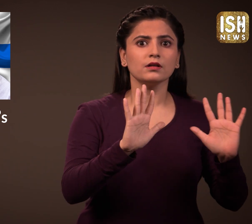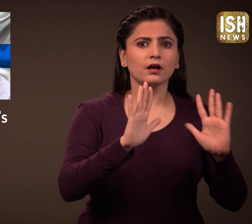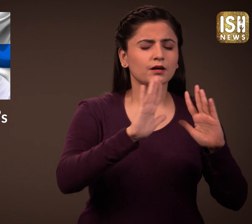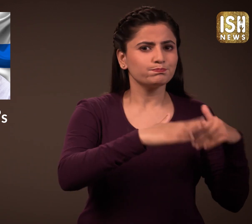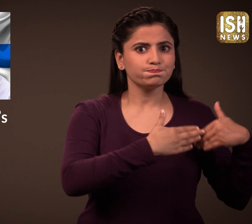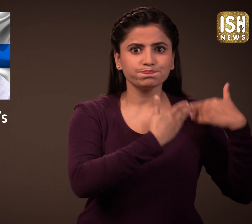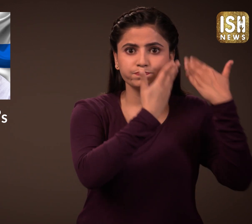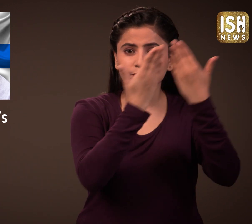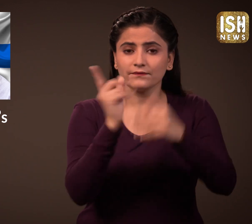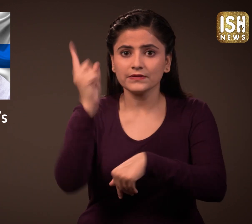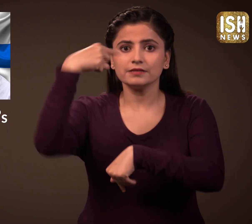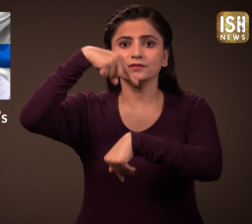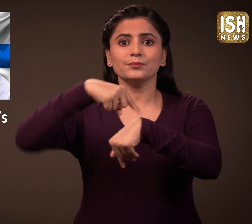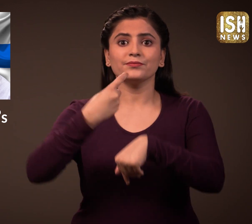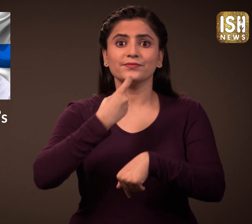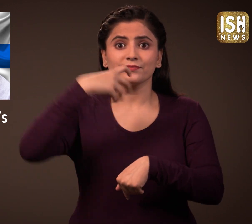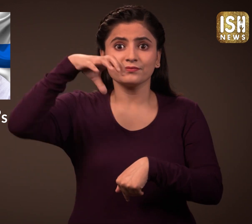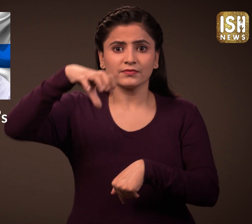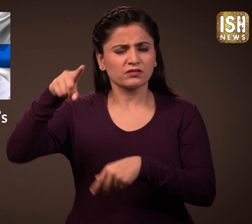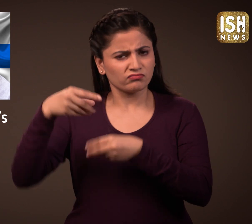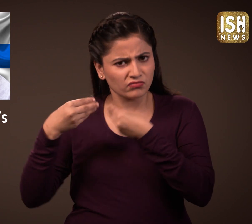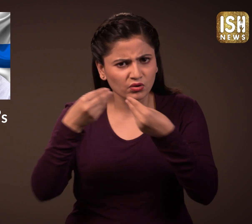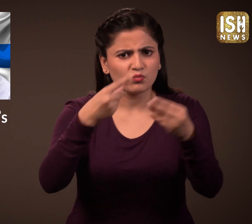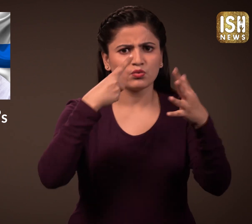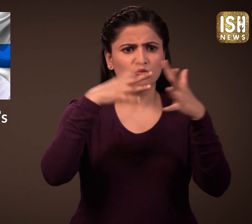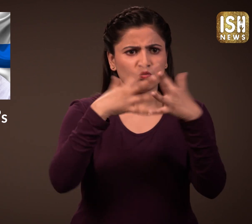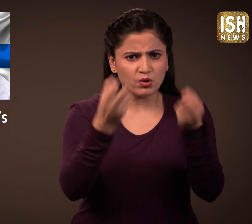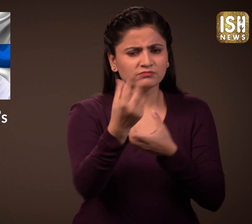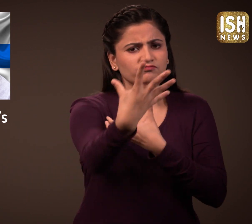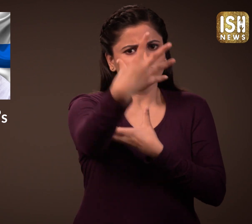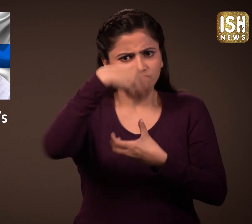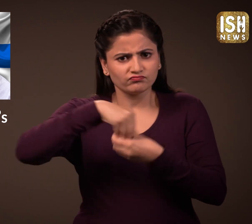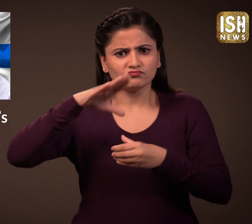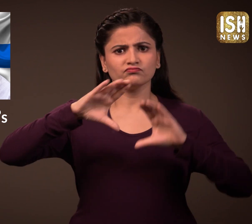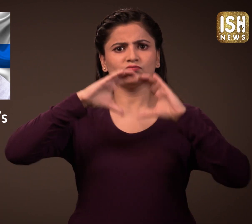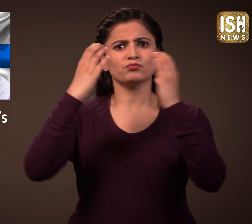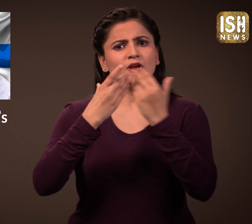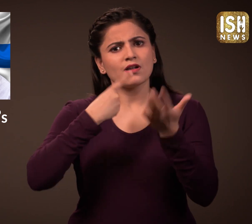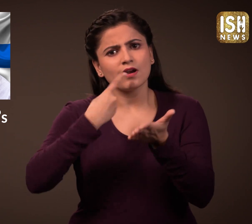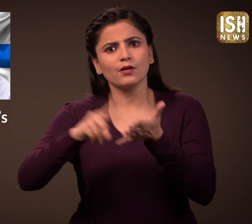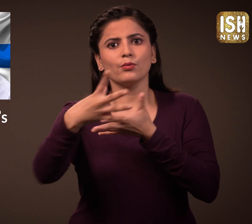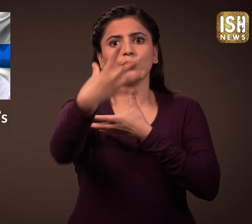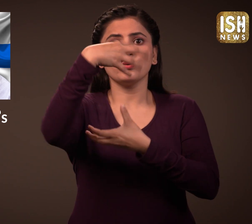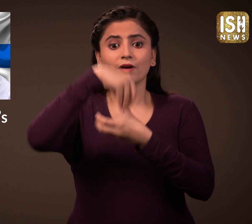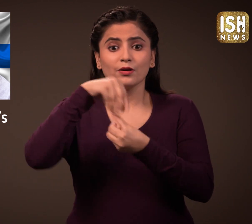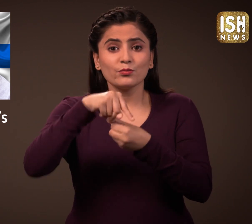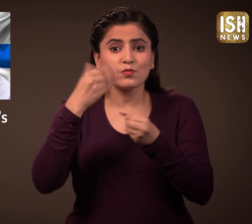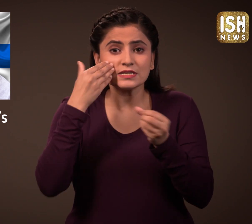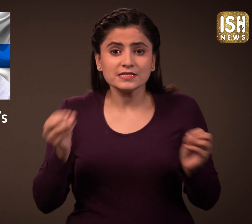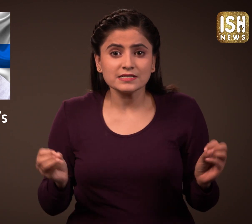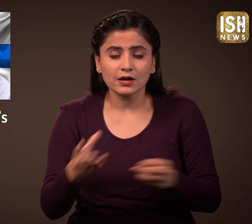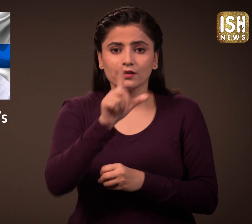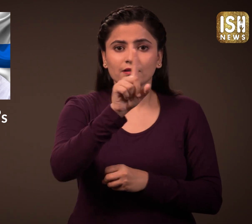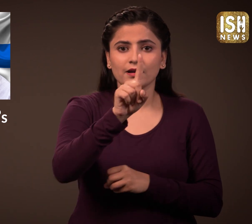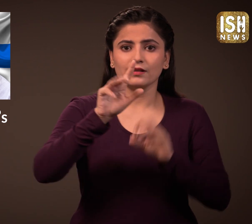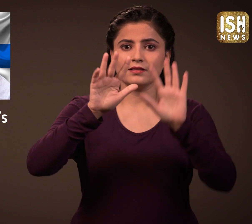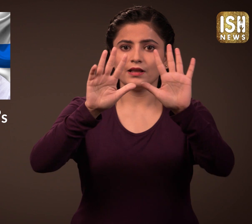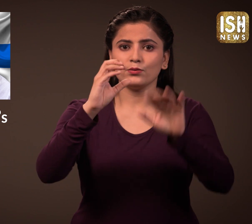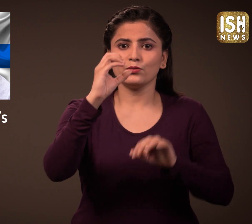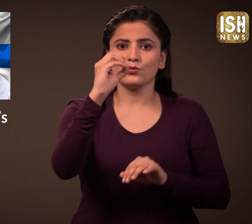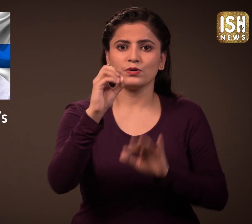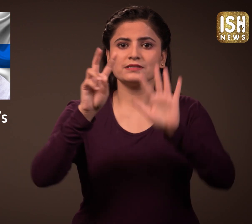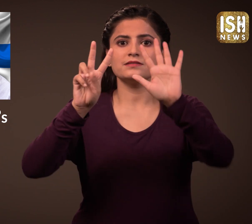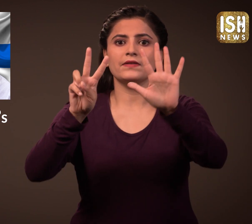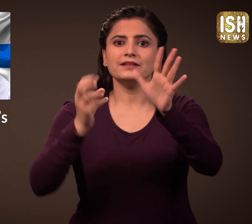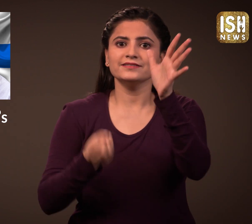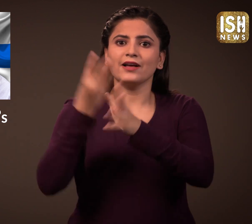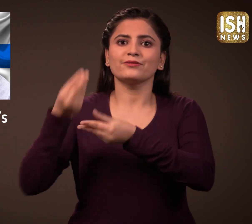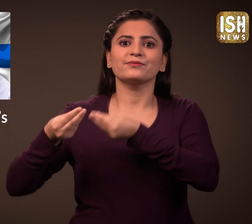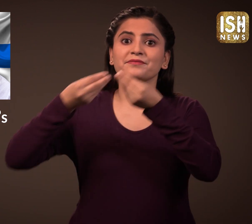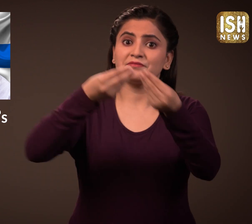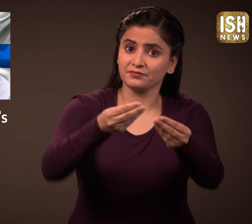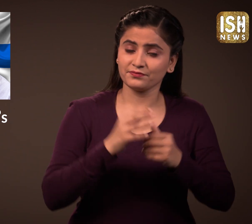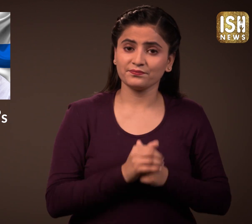After a long time Finland was the first country in the world to allow women to become members of parliament in 1907.